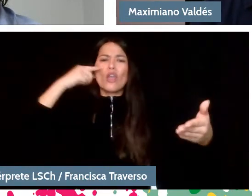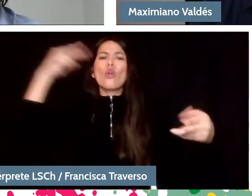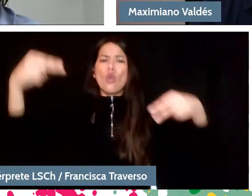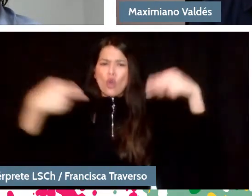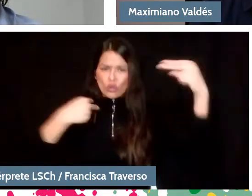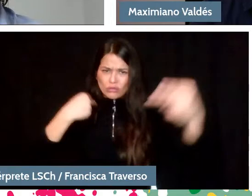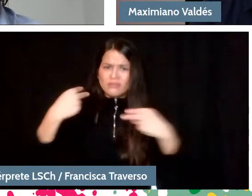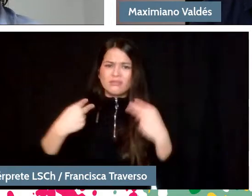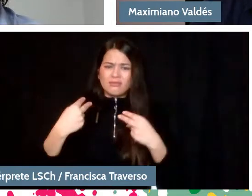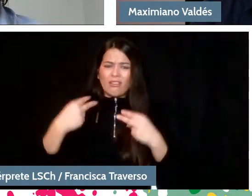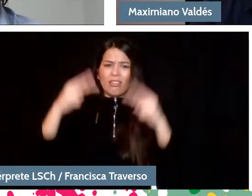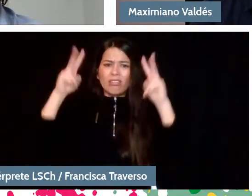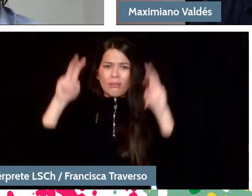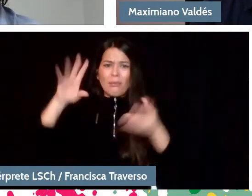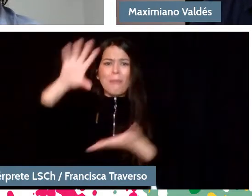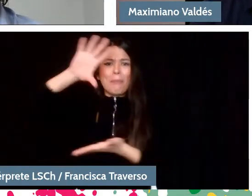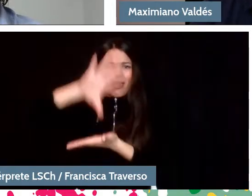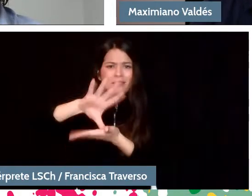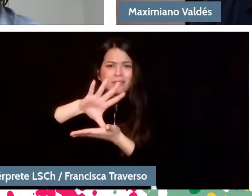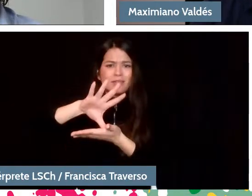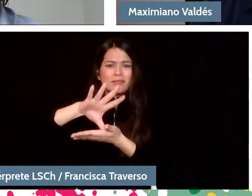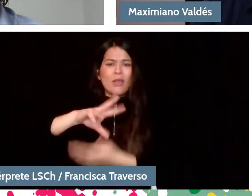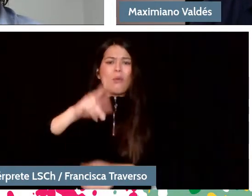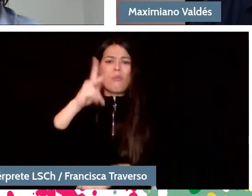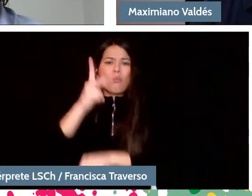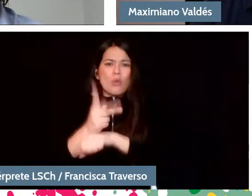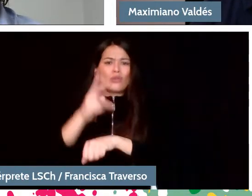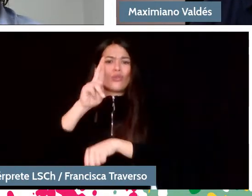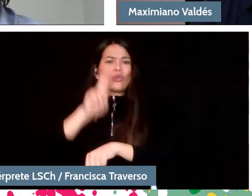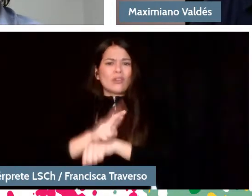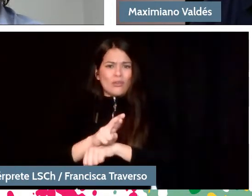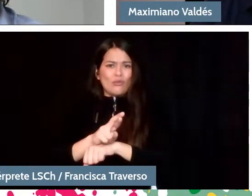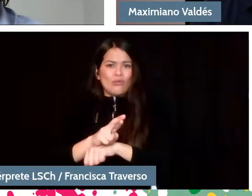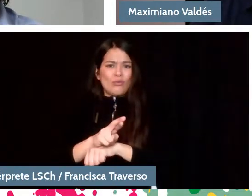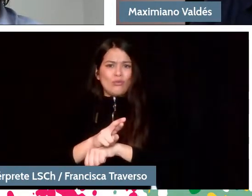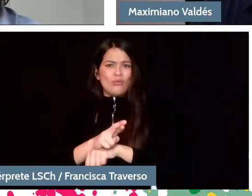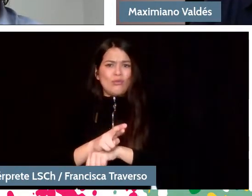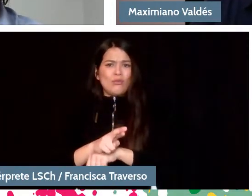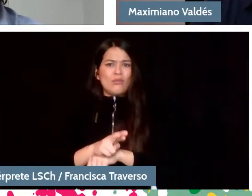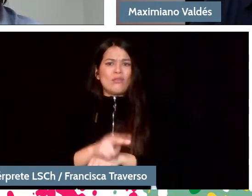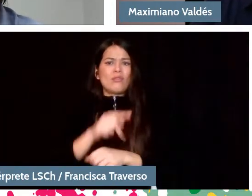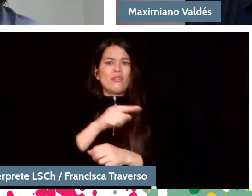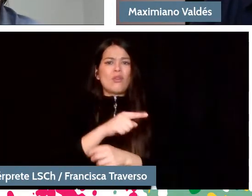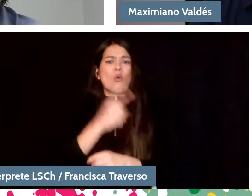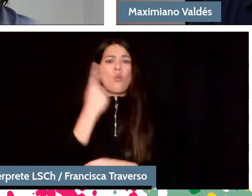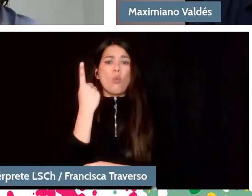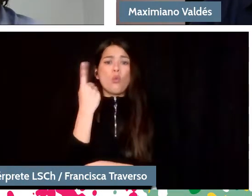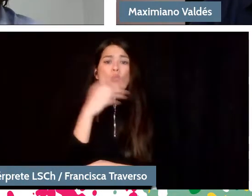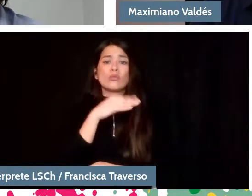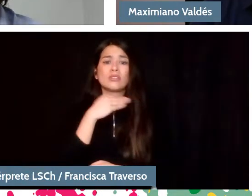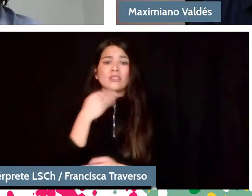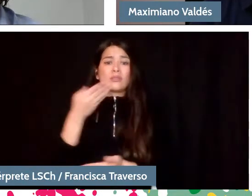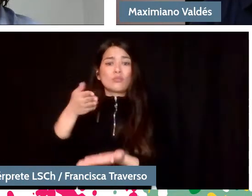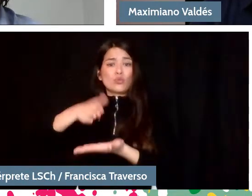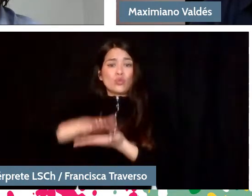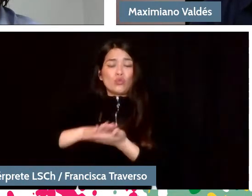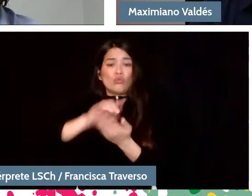and we have seven composers of which three were present, there was one who was deceased. And we also brought popular music